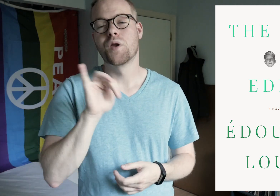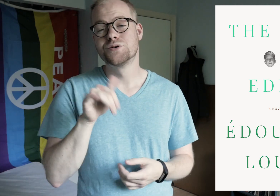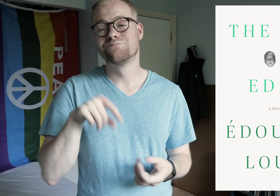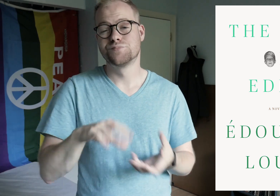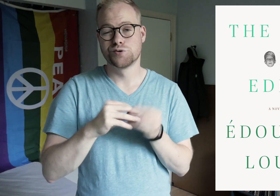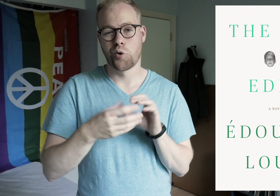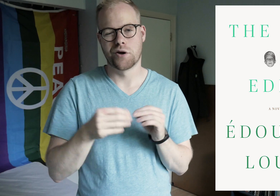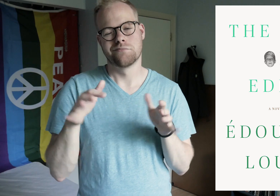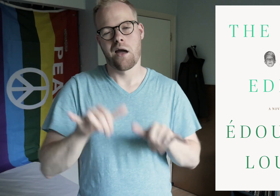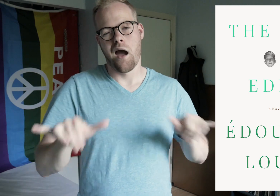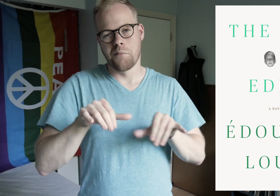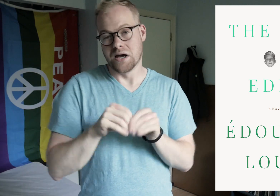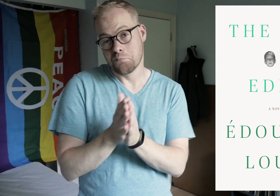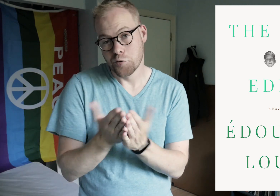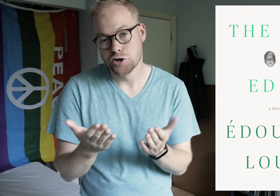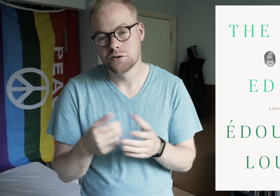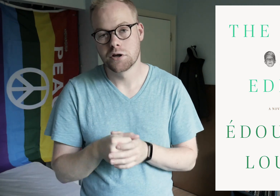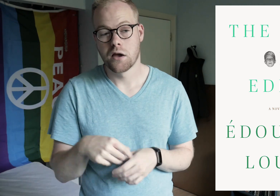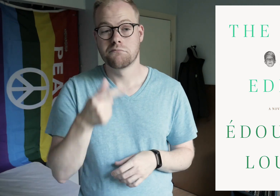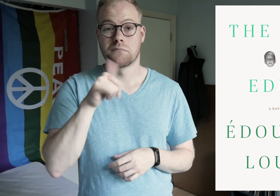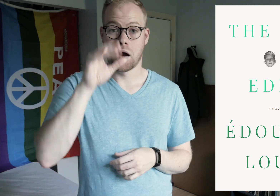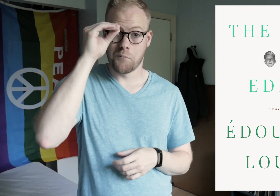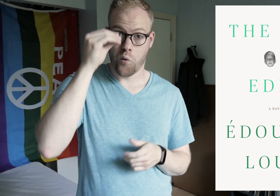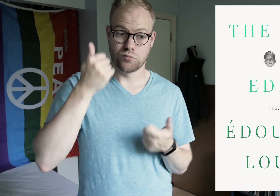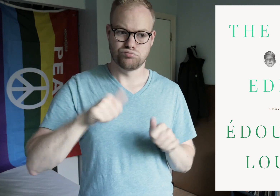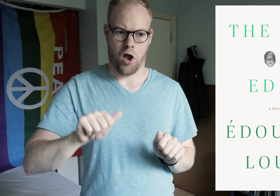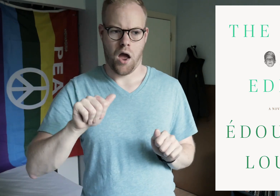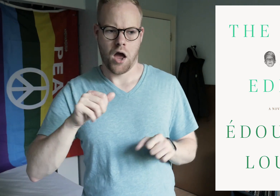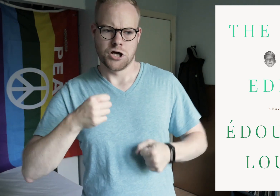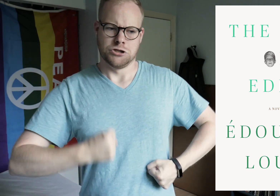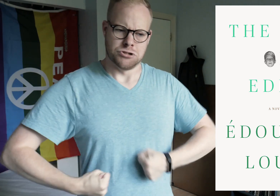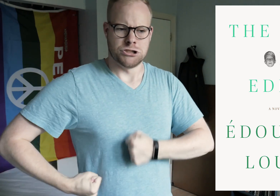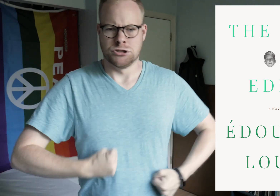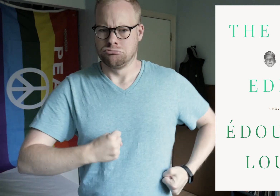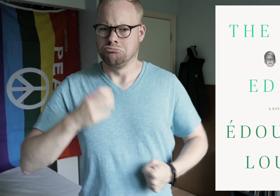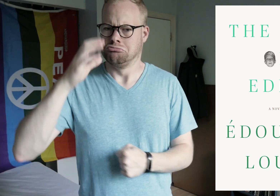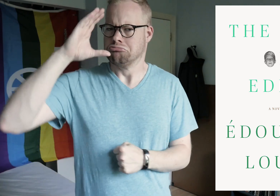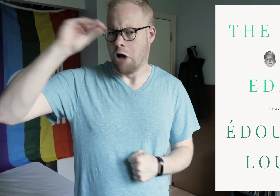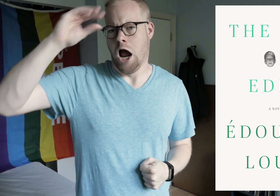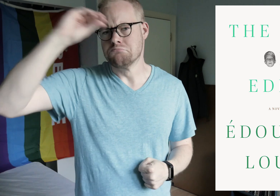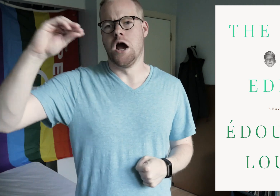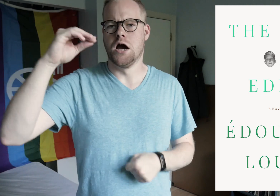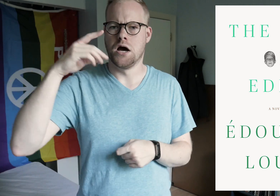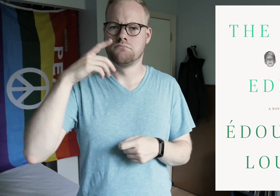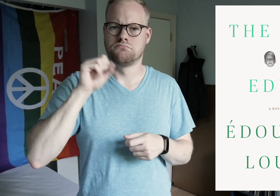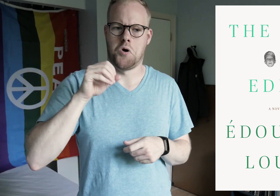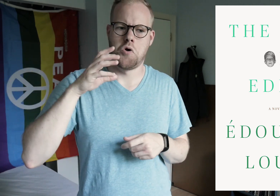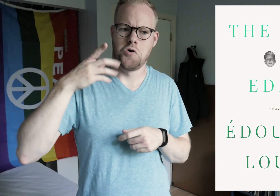Also, the story was one that’s very common - a gay boy trying his best to be a manly man so